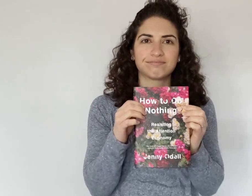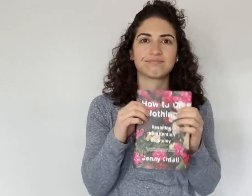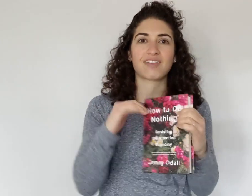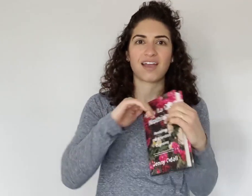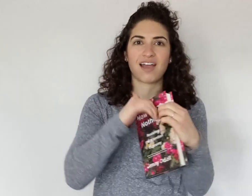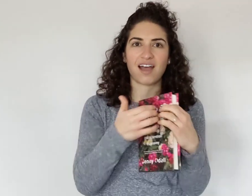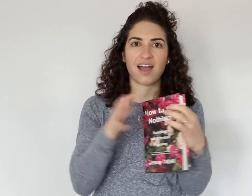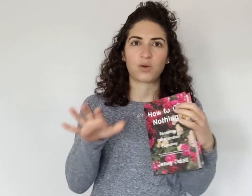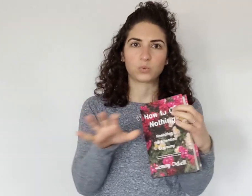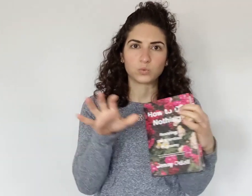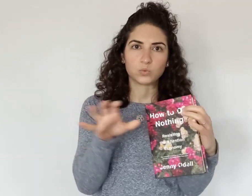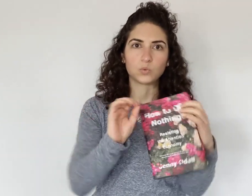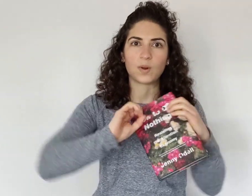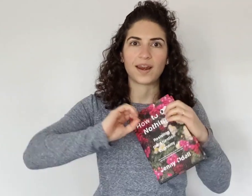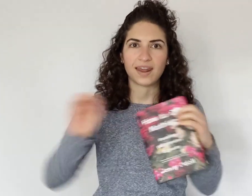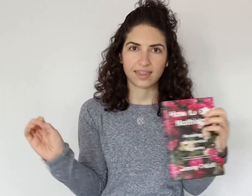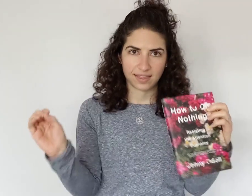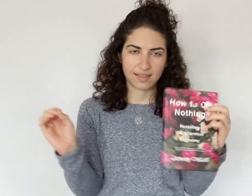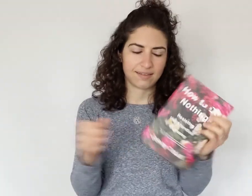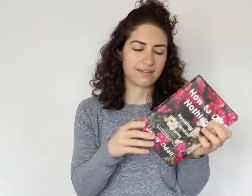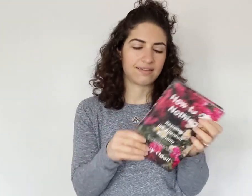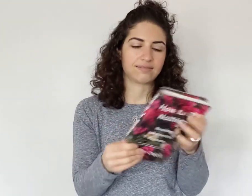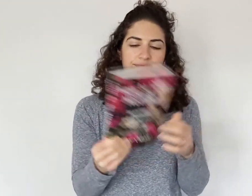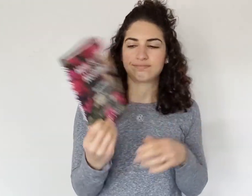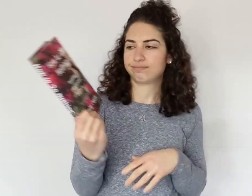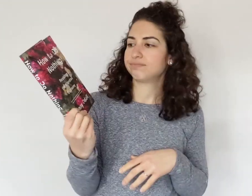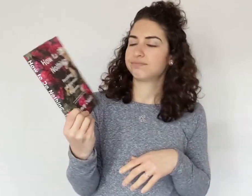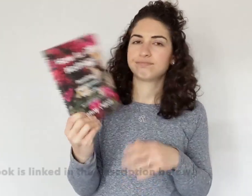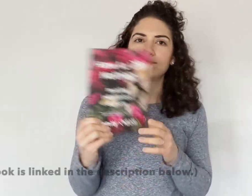"How To Do Nothing"